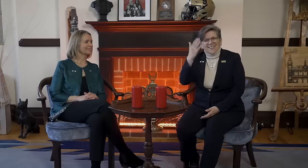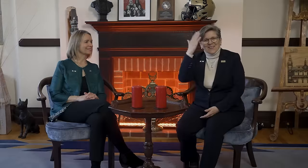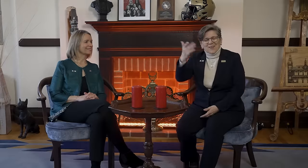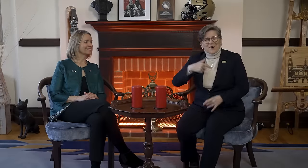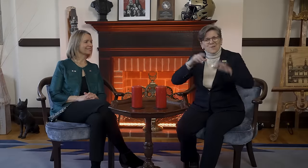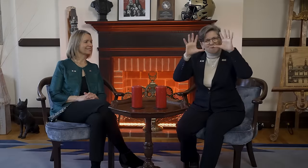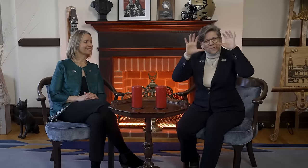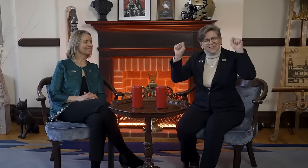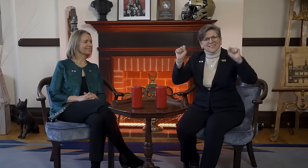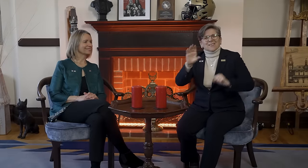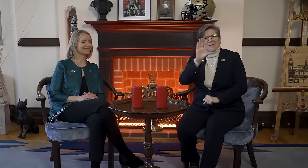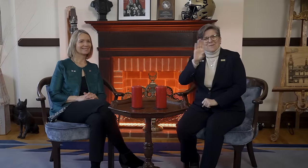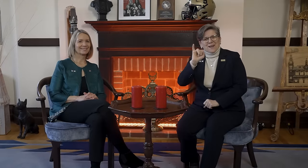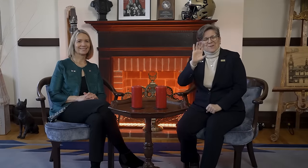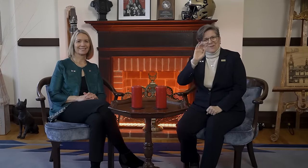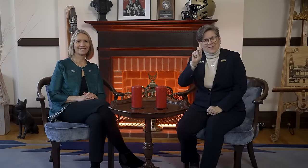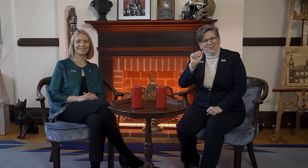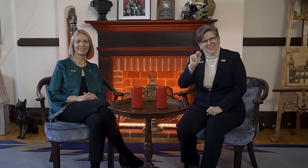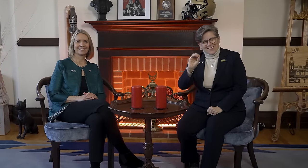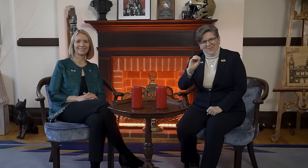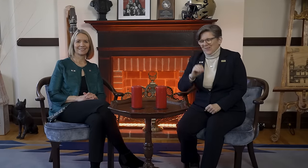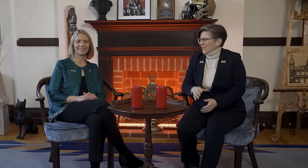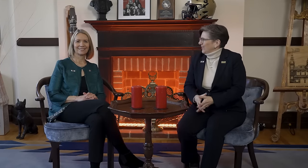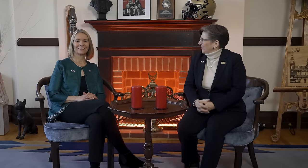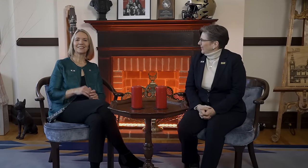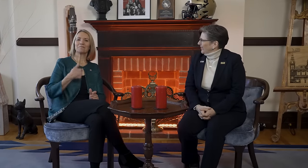Hello. I'm President Bobbi Cordano.